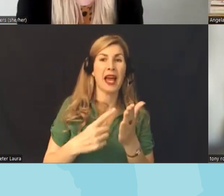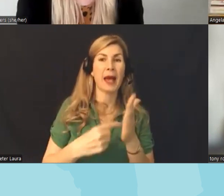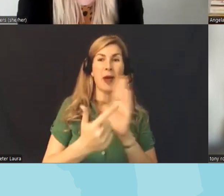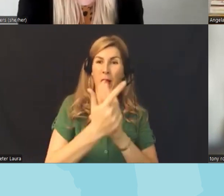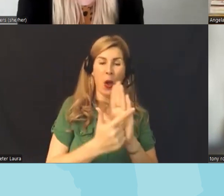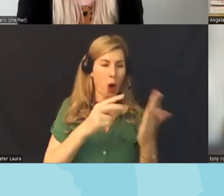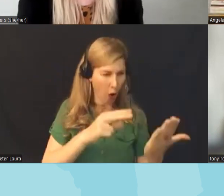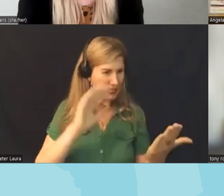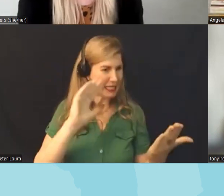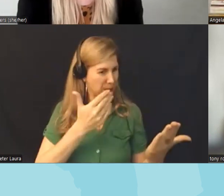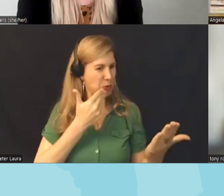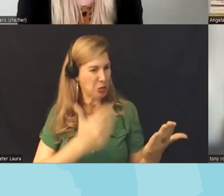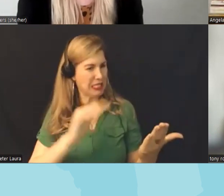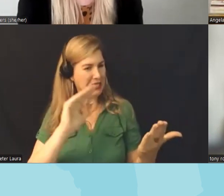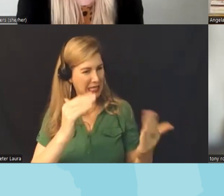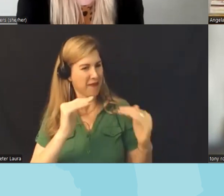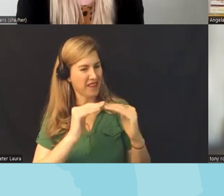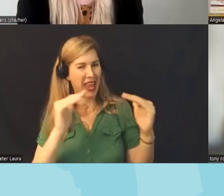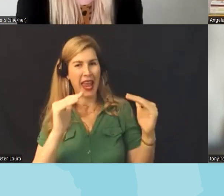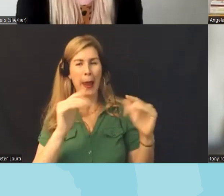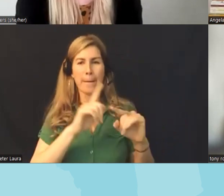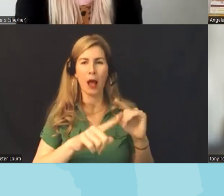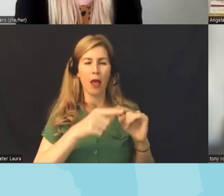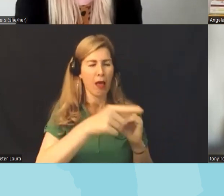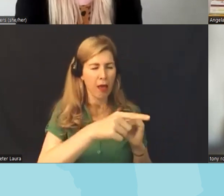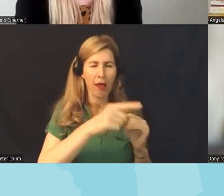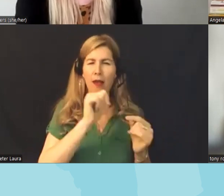on this call who does legislative rep policy work knows that the the devils in the details